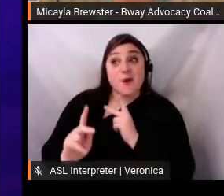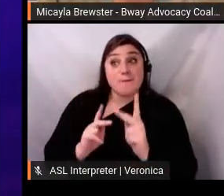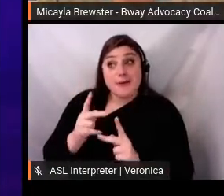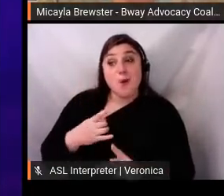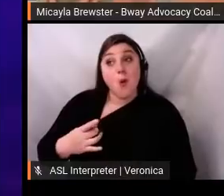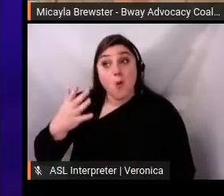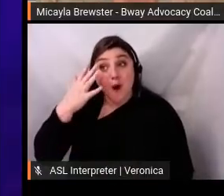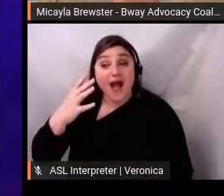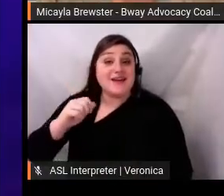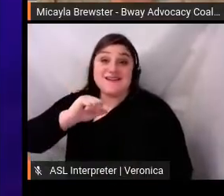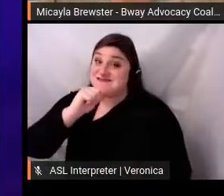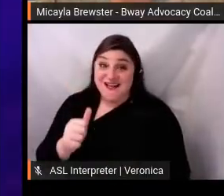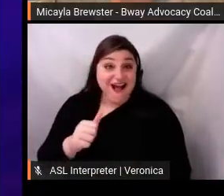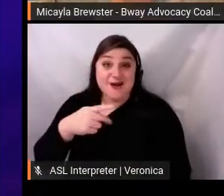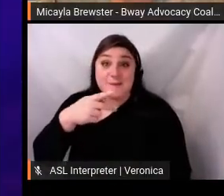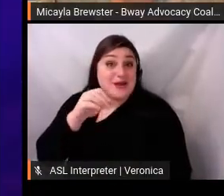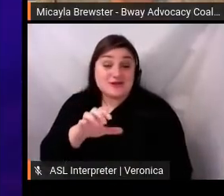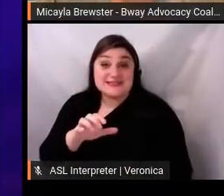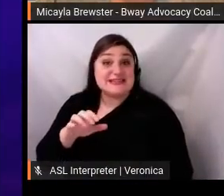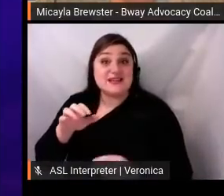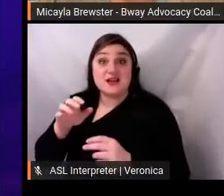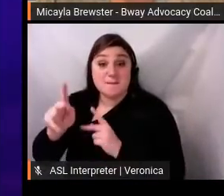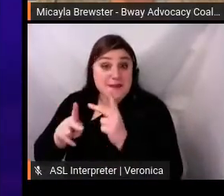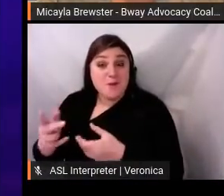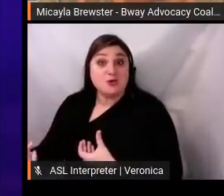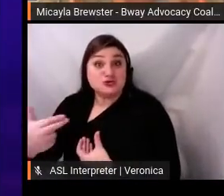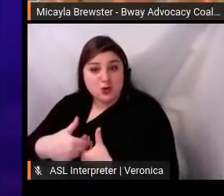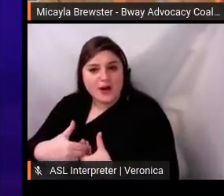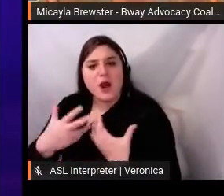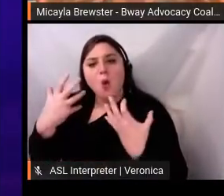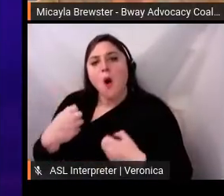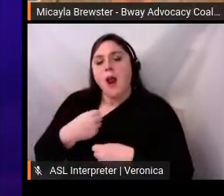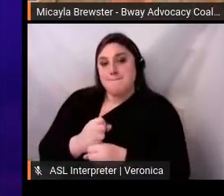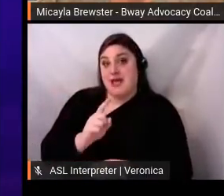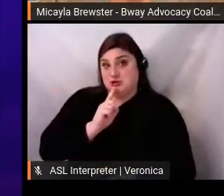rather than being on the defense. So, giving people this language